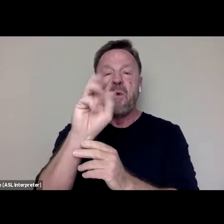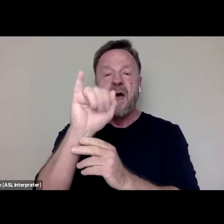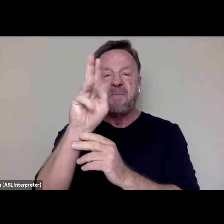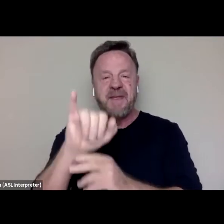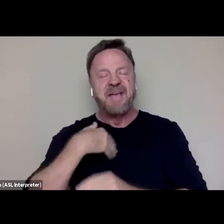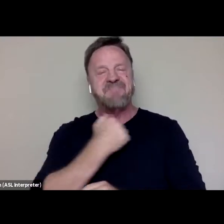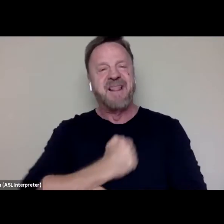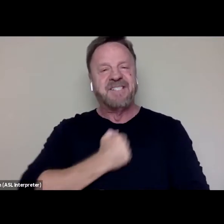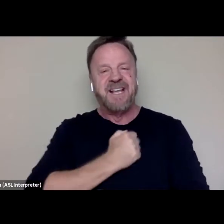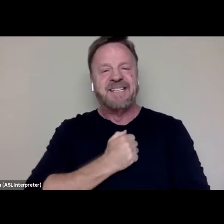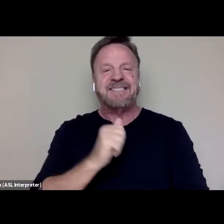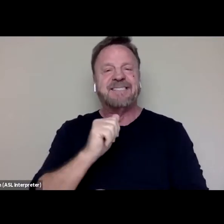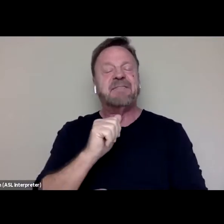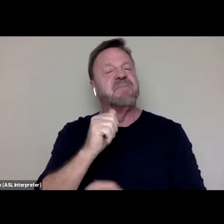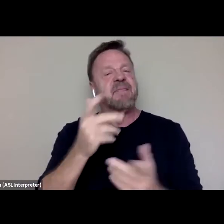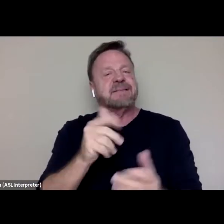This is not my usual land.